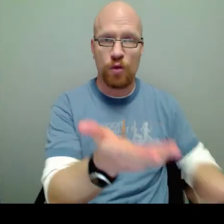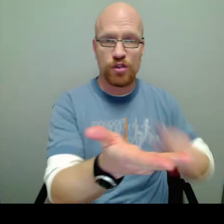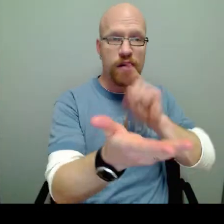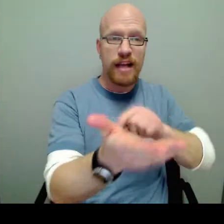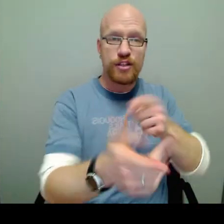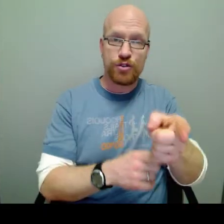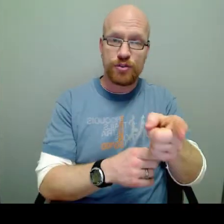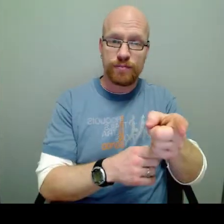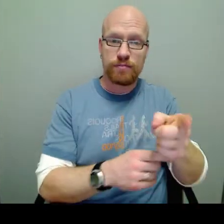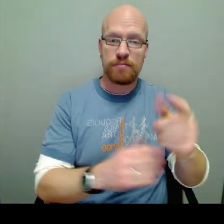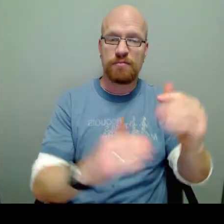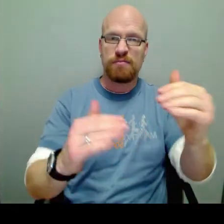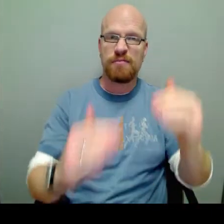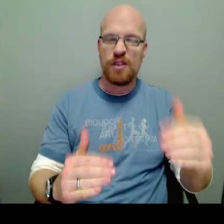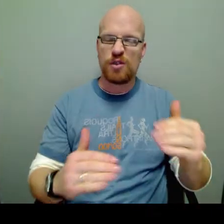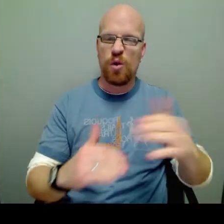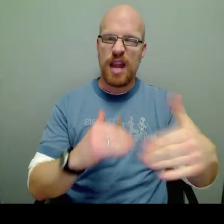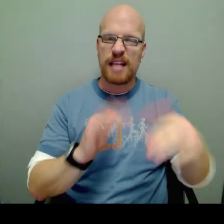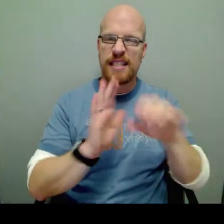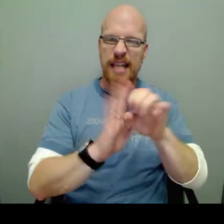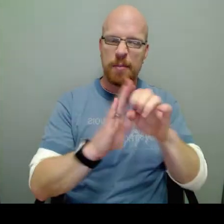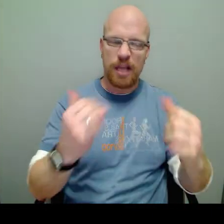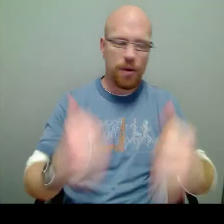Those are our answers. Well, the next example now.